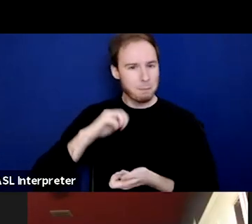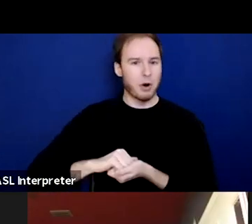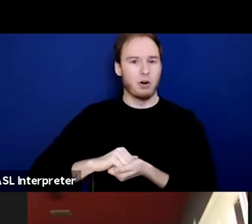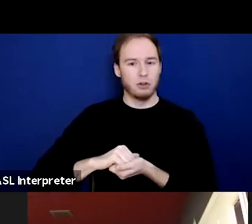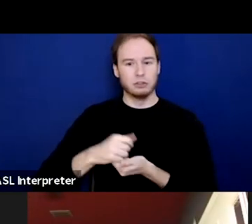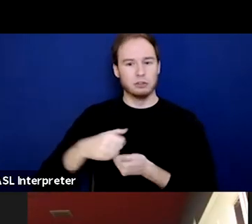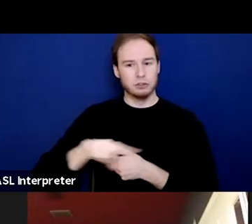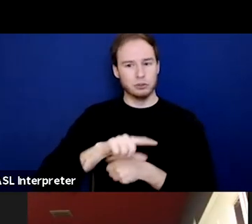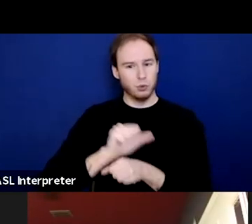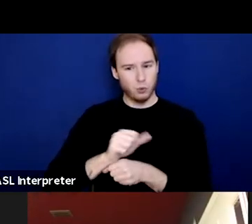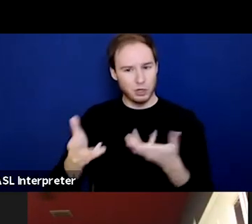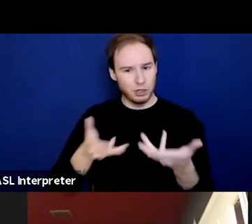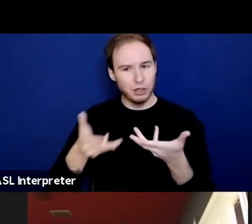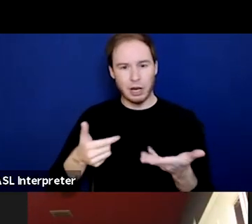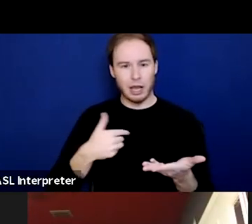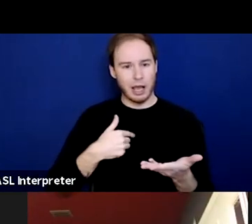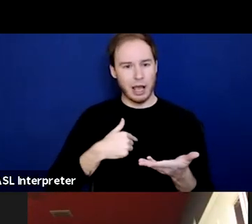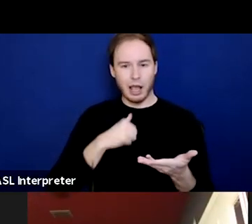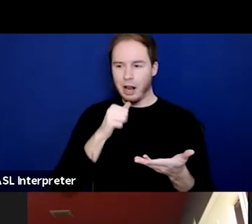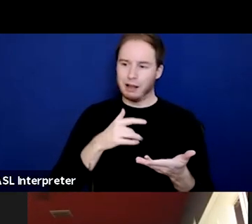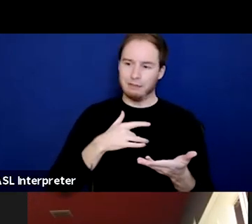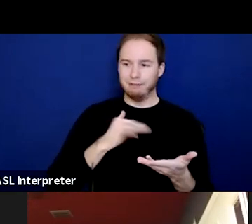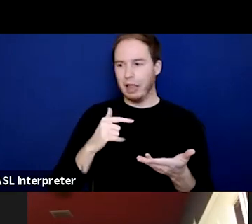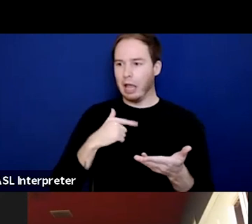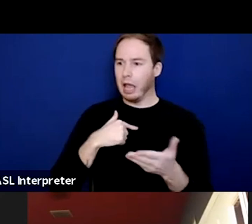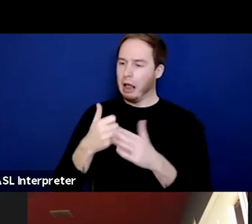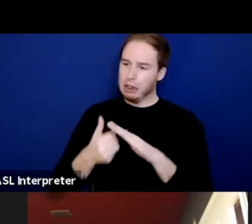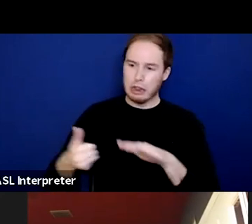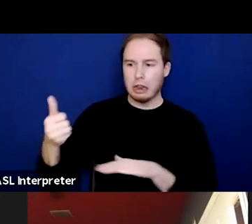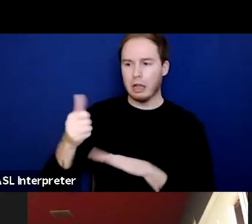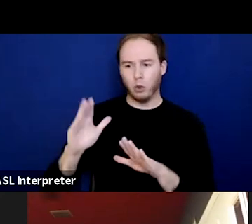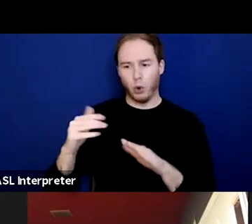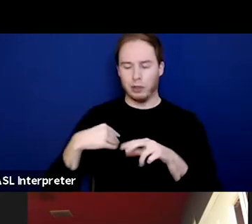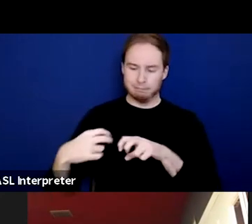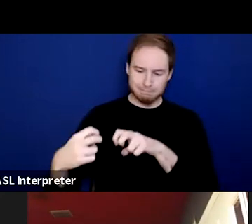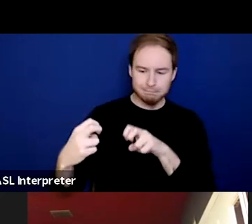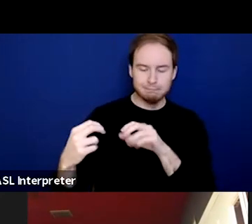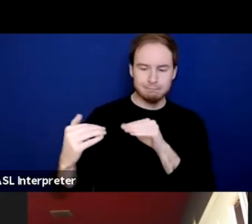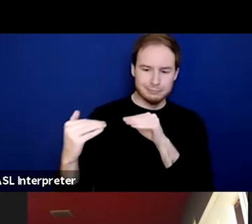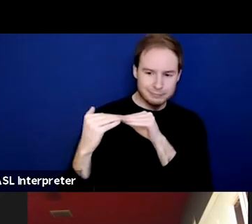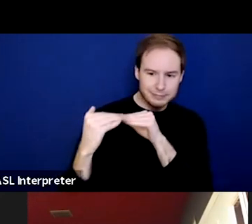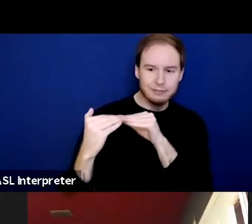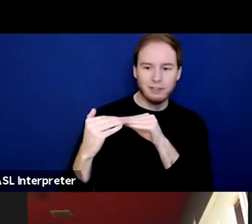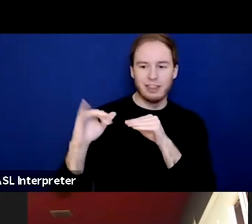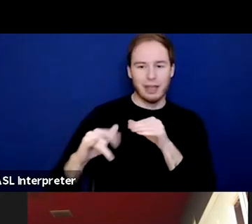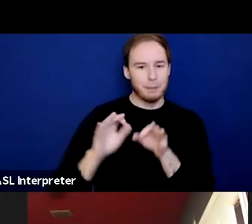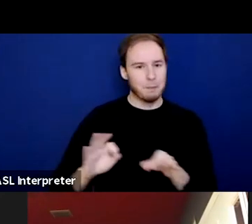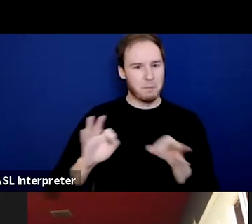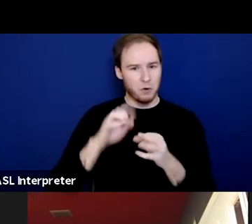I don't feel like I am ahead of them. I feel like I'm sitting next to them. And so, that's a very important piece for me.